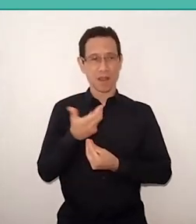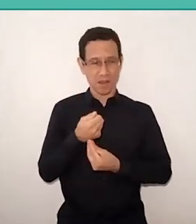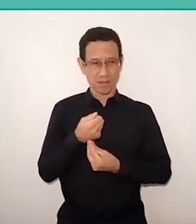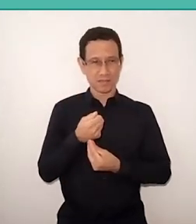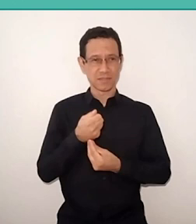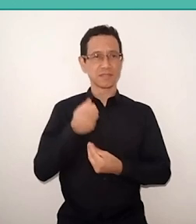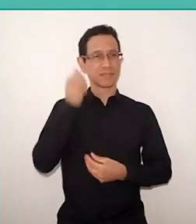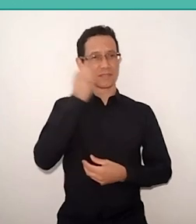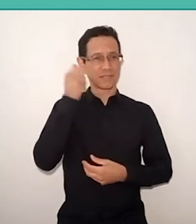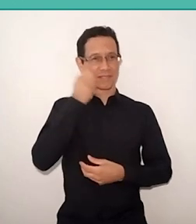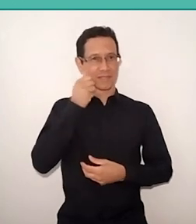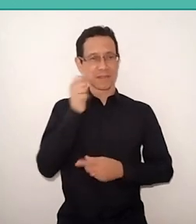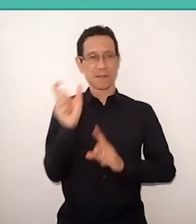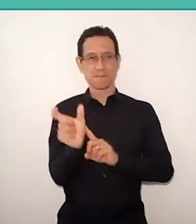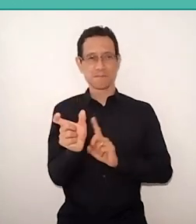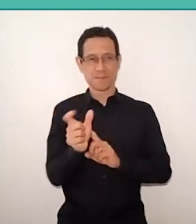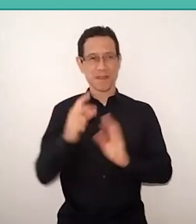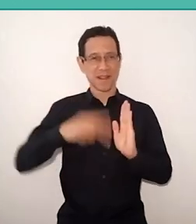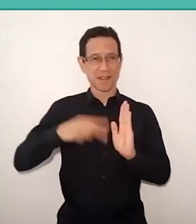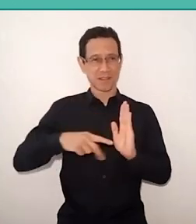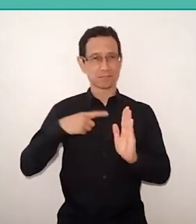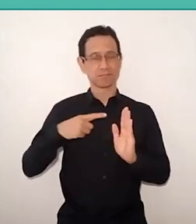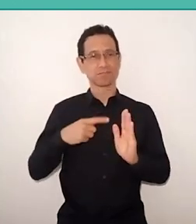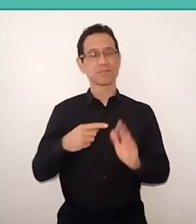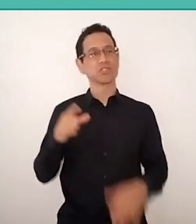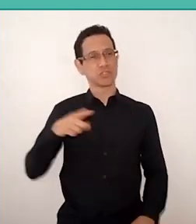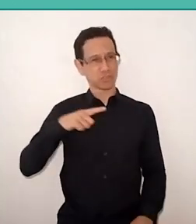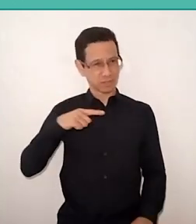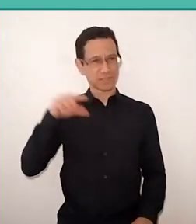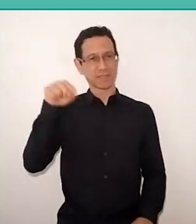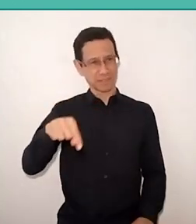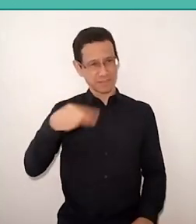and we left hand in hand to cry together